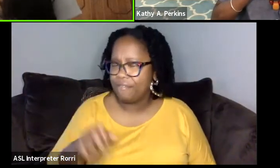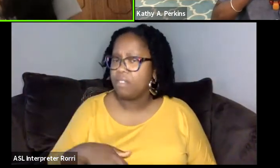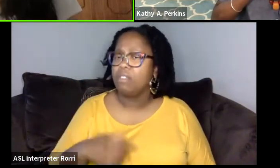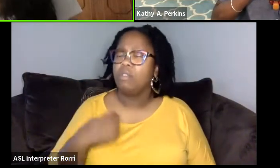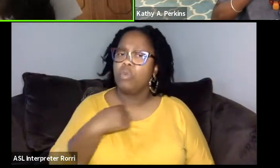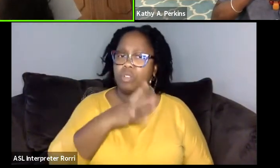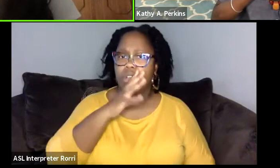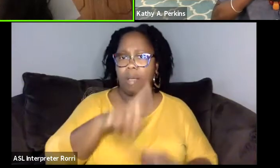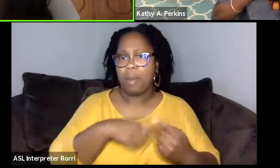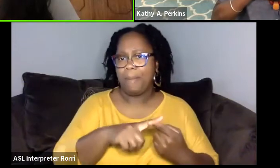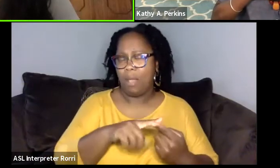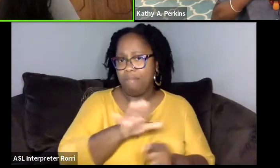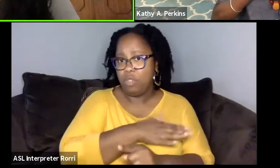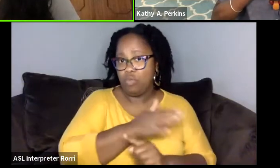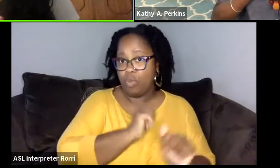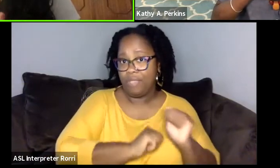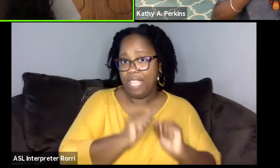that the way that it exists on the continent